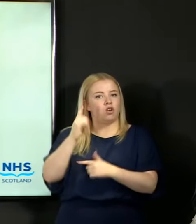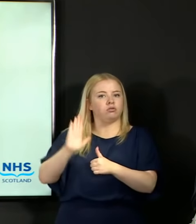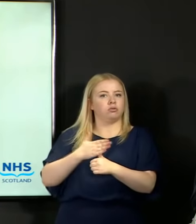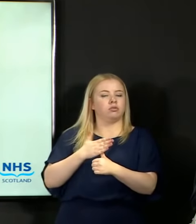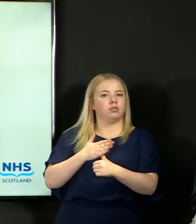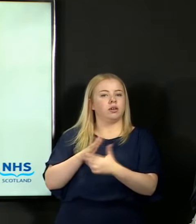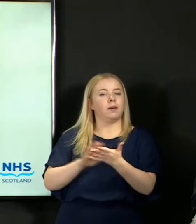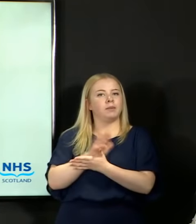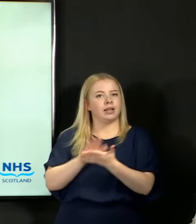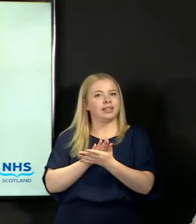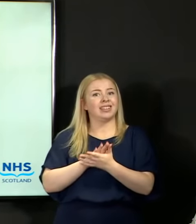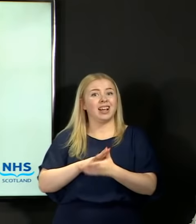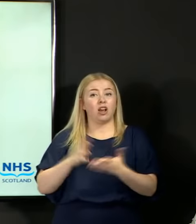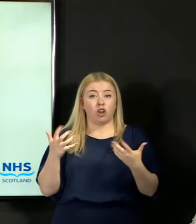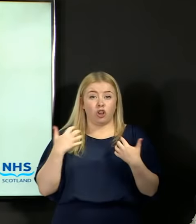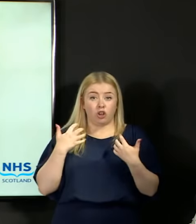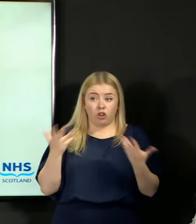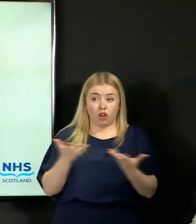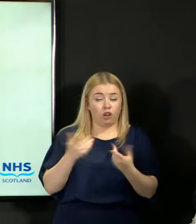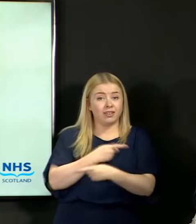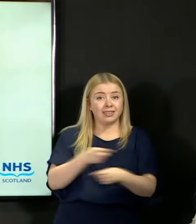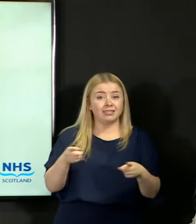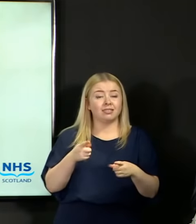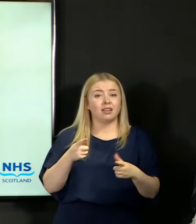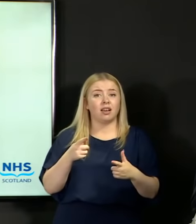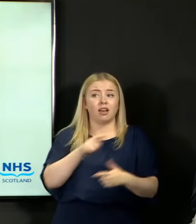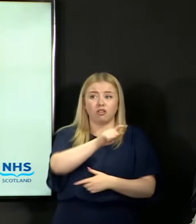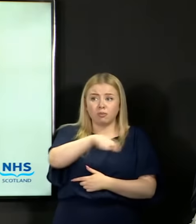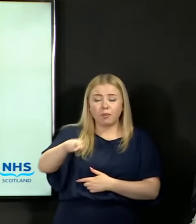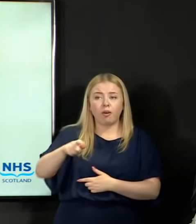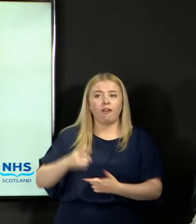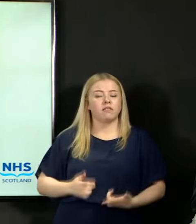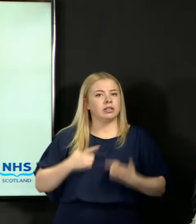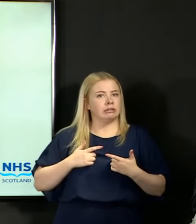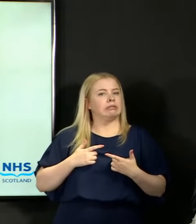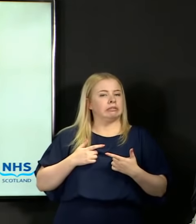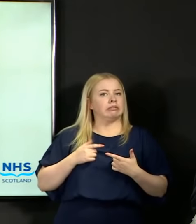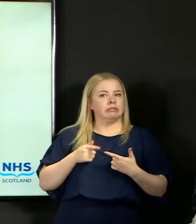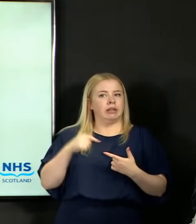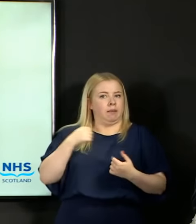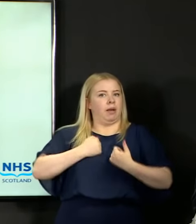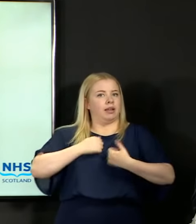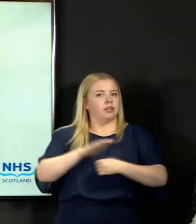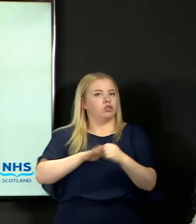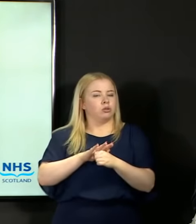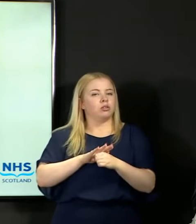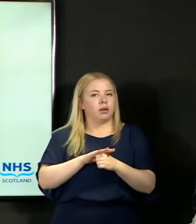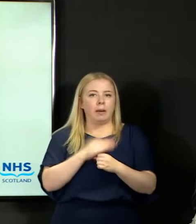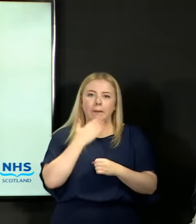I would encourage anyone in those circumstances to make swift actions to take that forward.